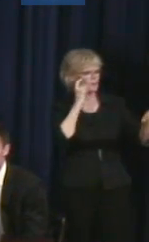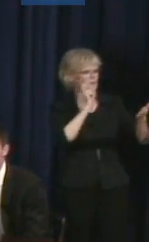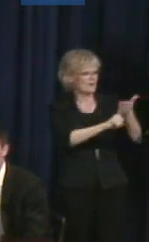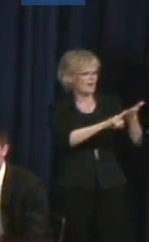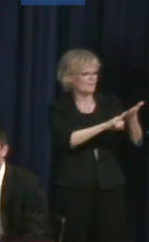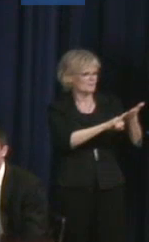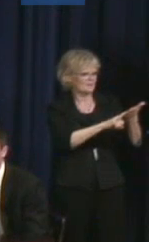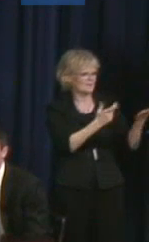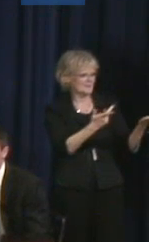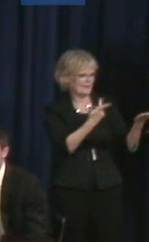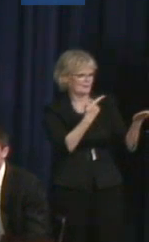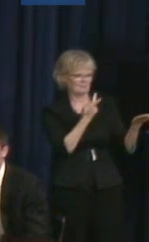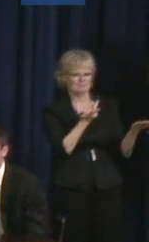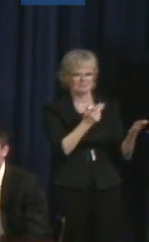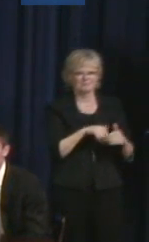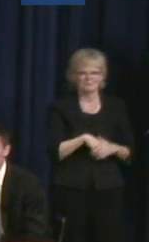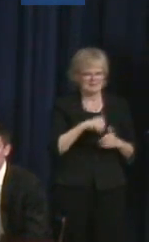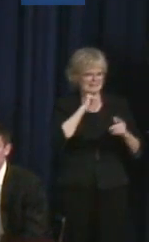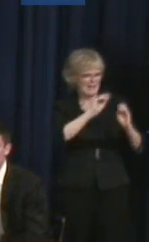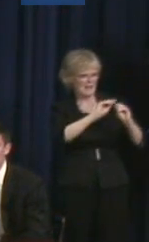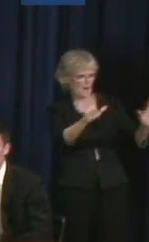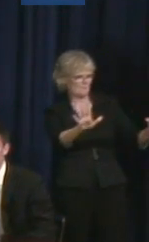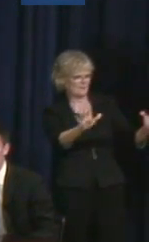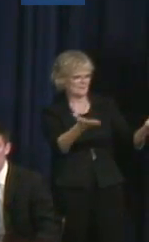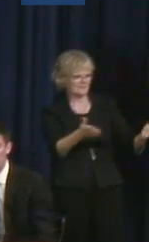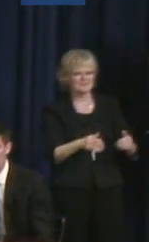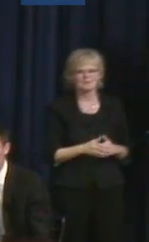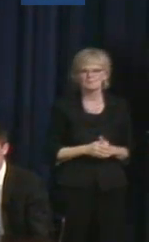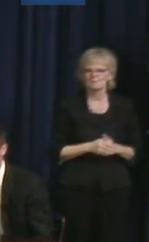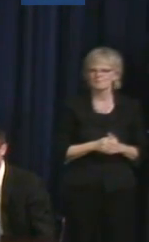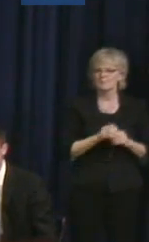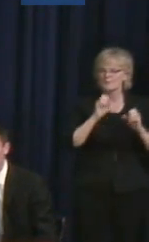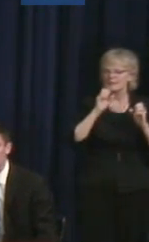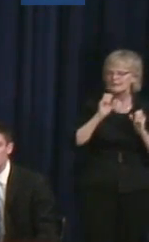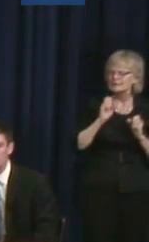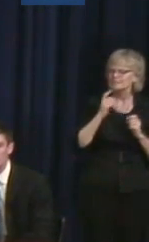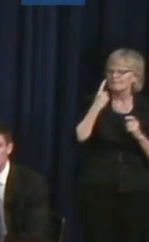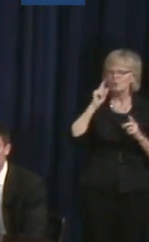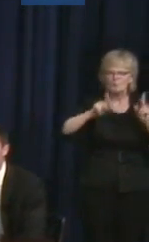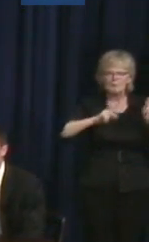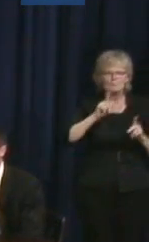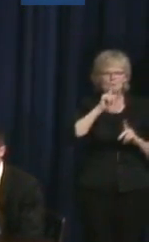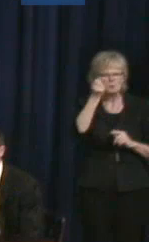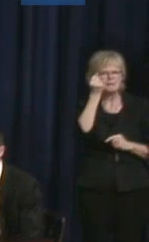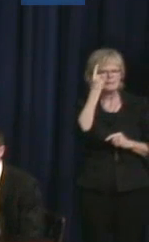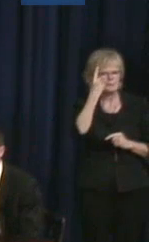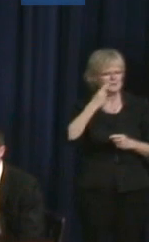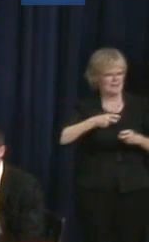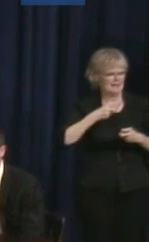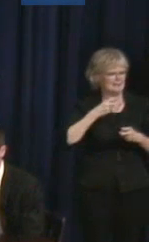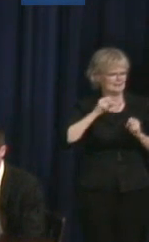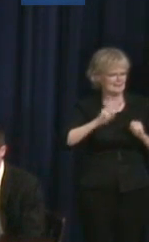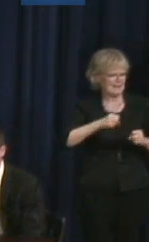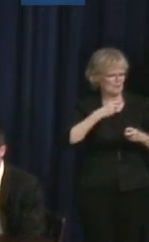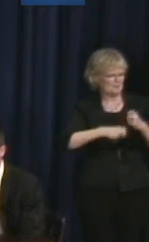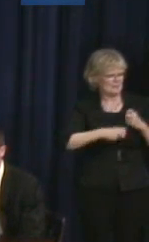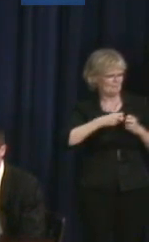It can be hard for people to understand or to raise awareness about.